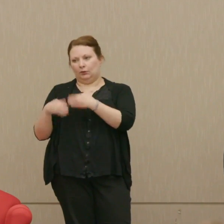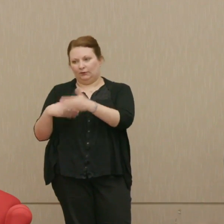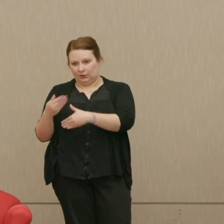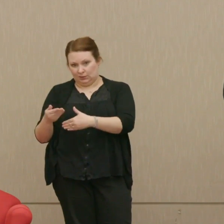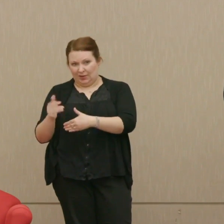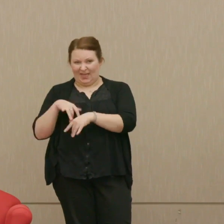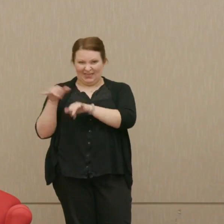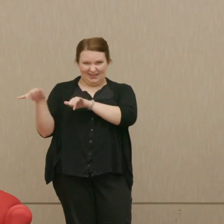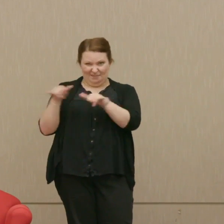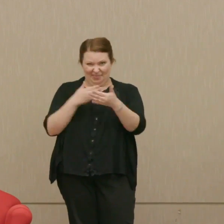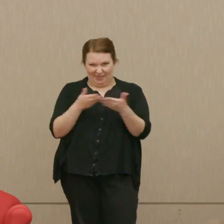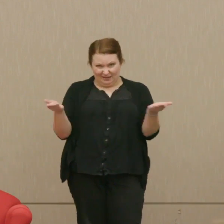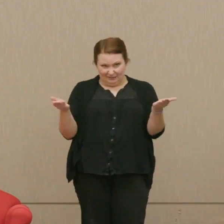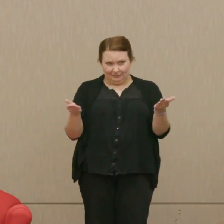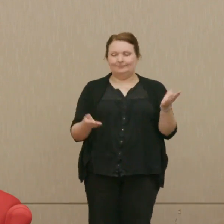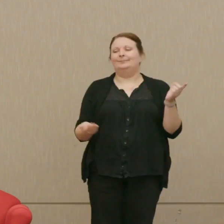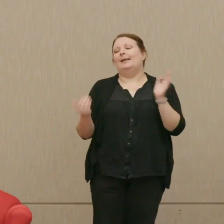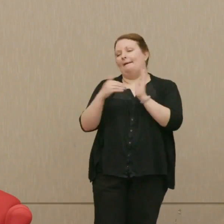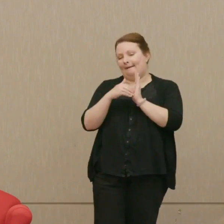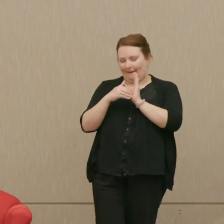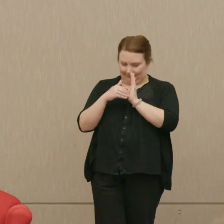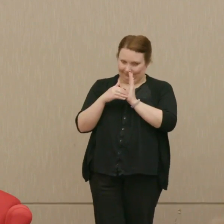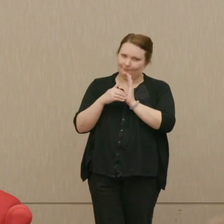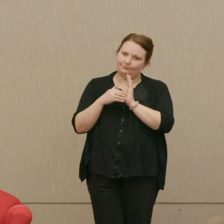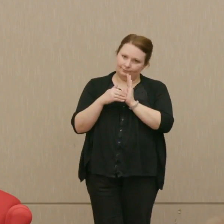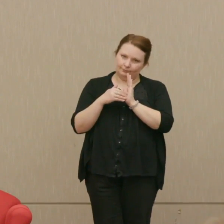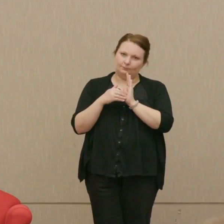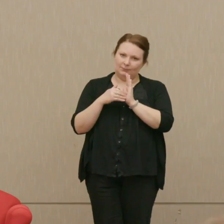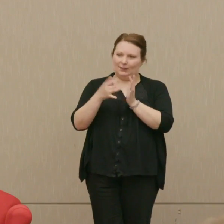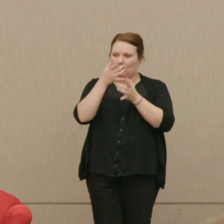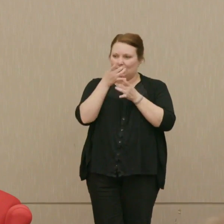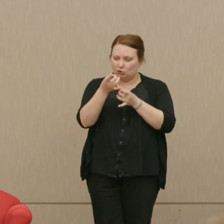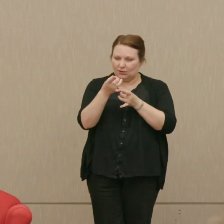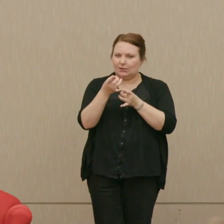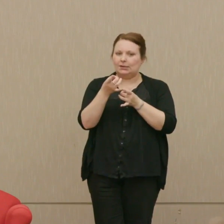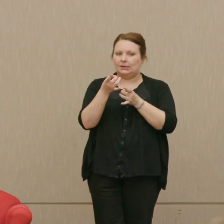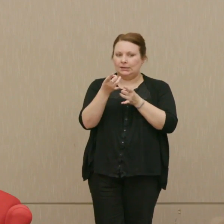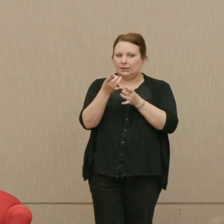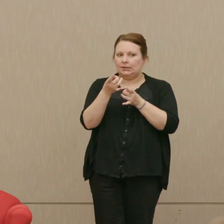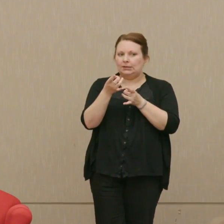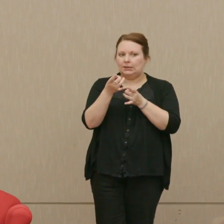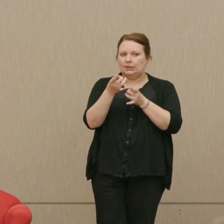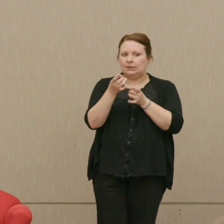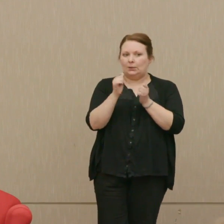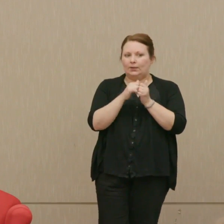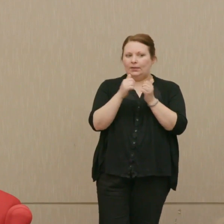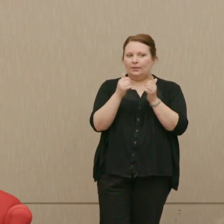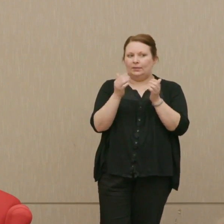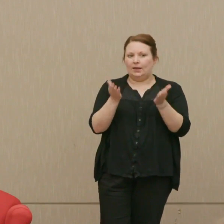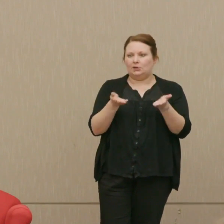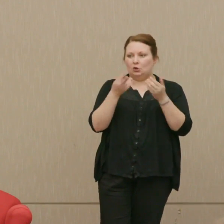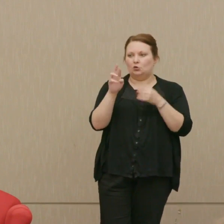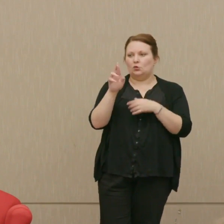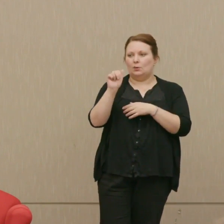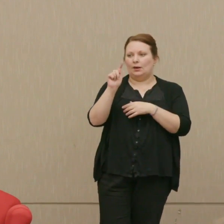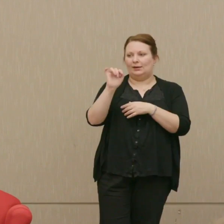Dr. Ellsberg: Again, we have ... A very interesting parallel to the introduction of Reagan's SGI